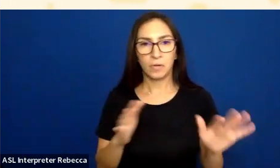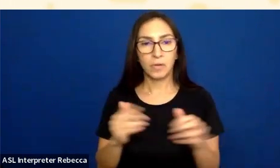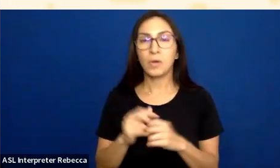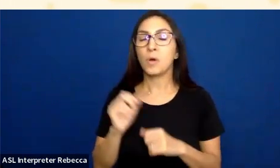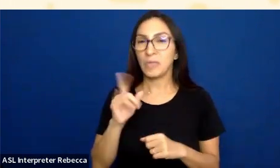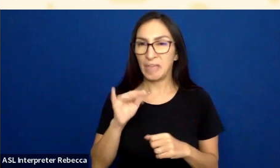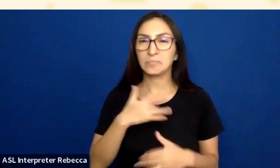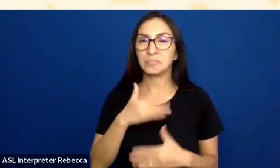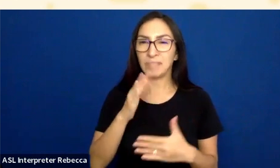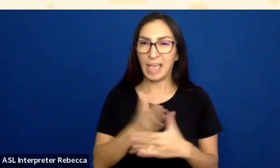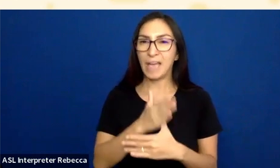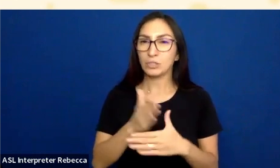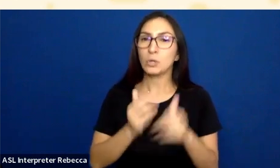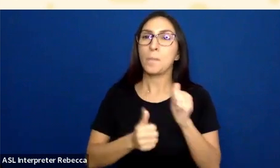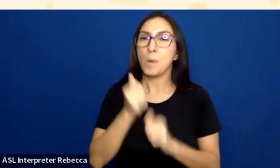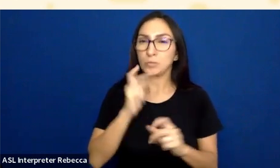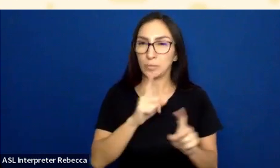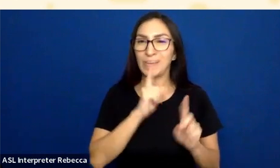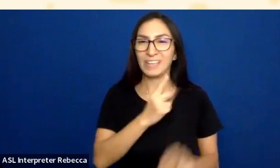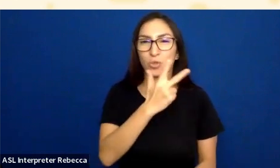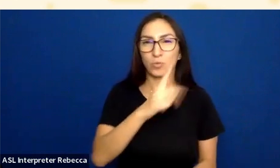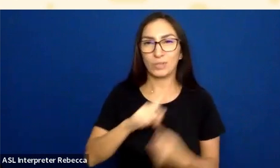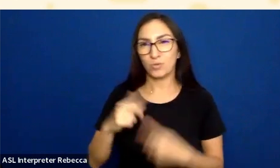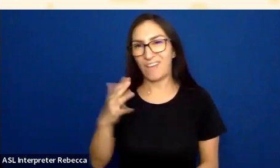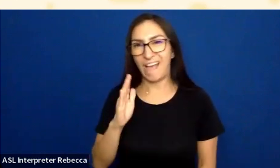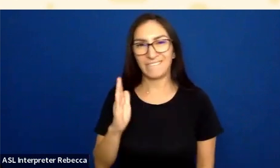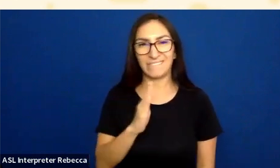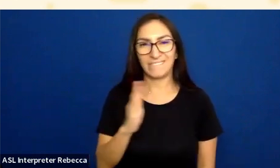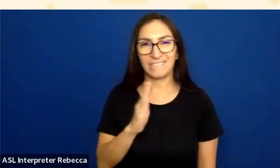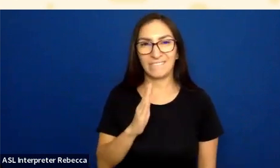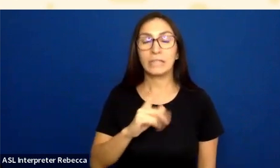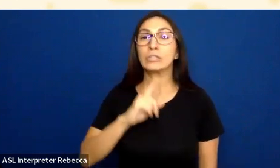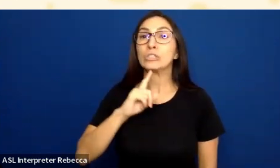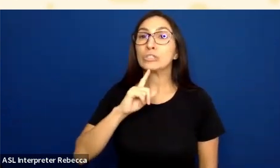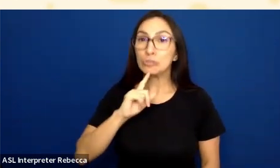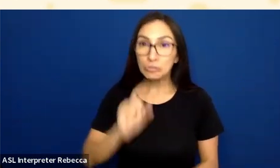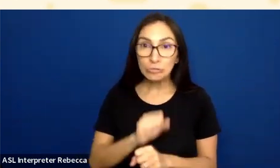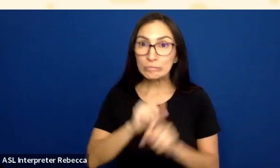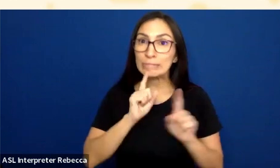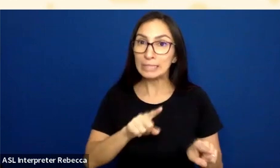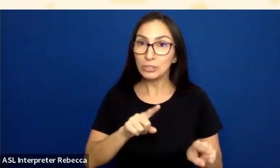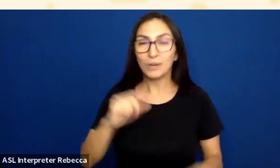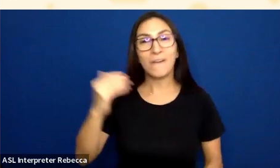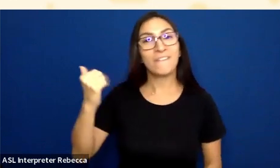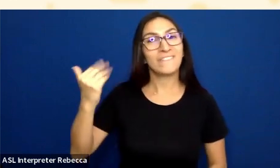Most people do say three to five. The reality is it’s 15 or more. And you are, like, Wait, what?